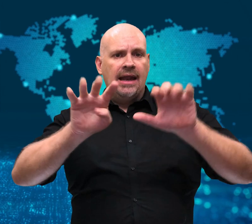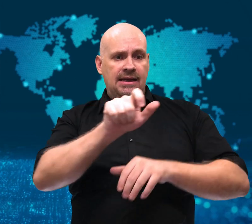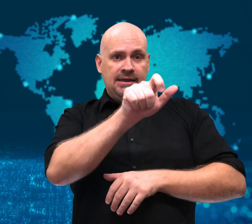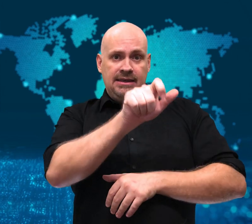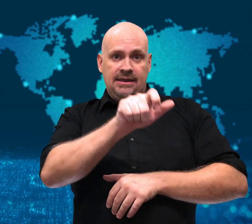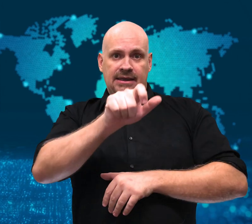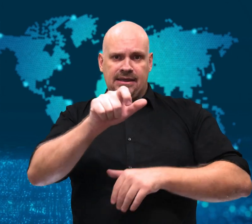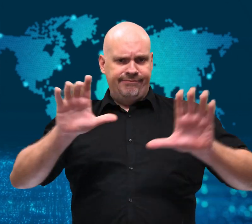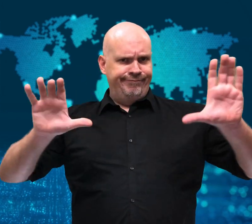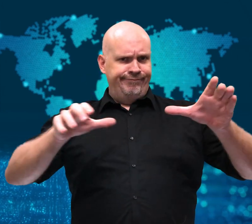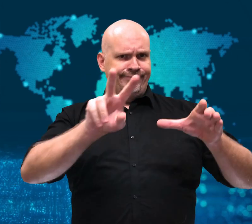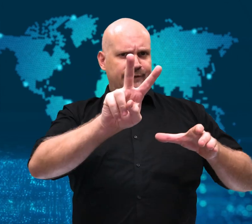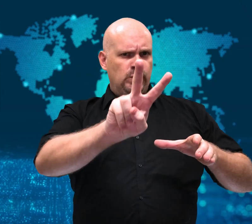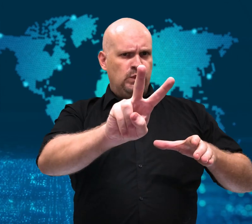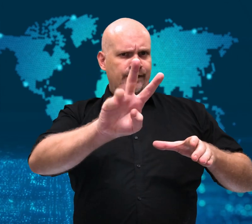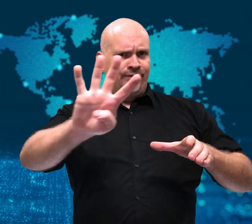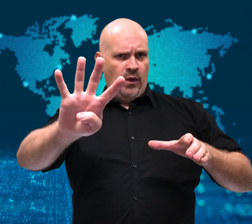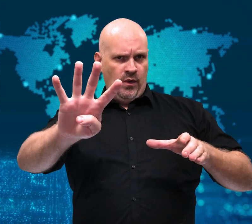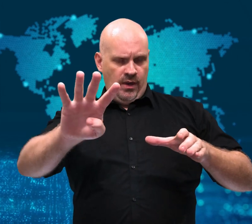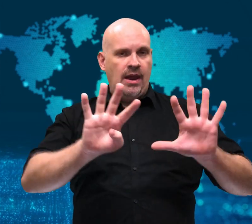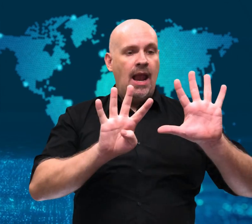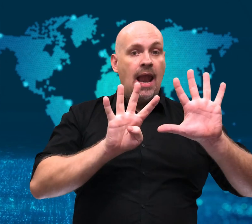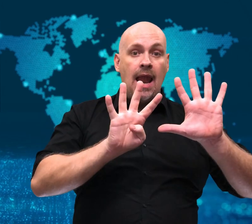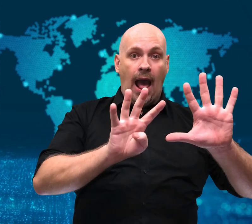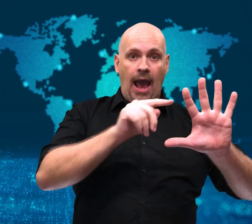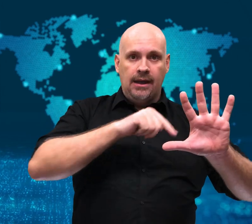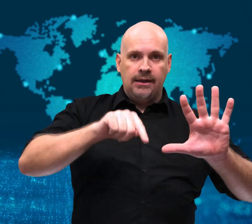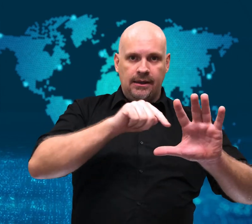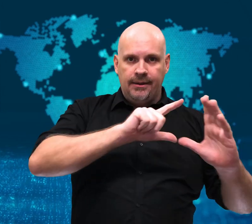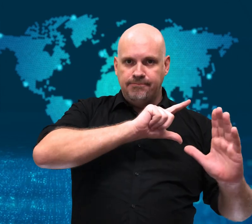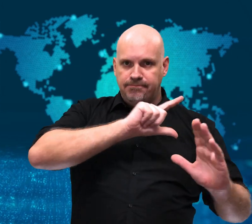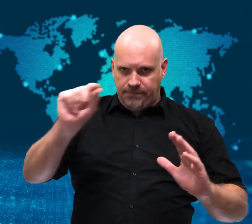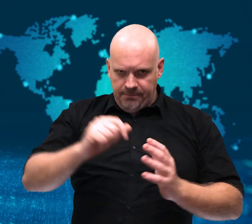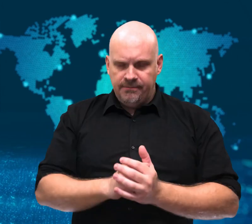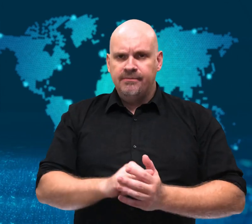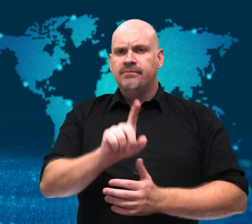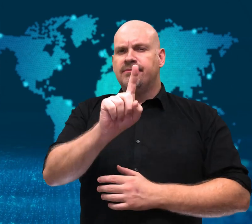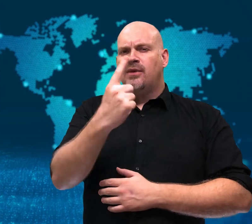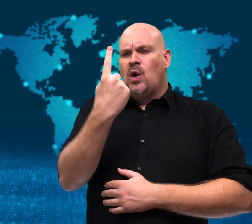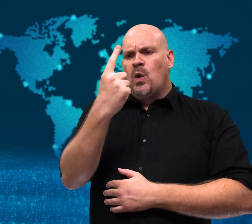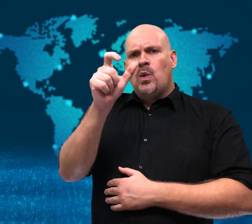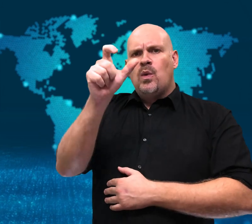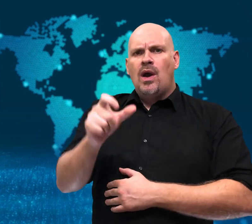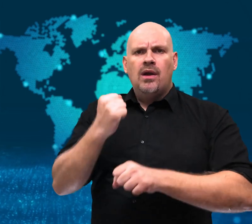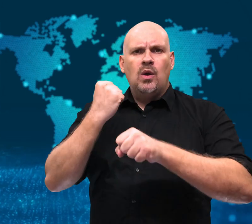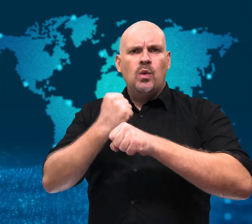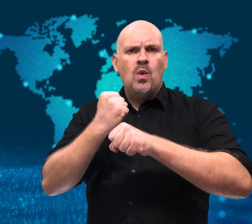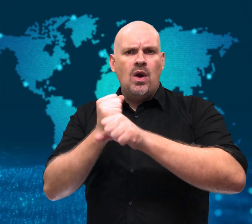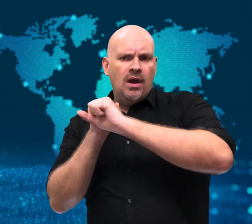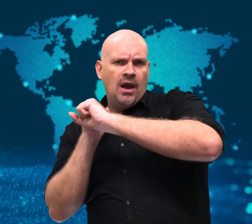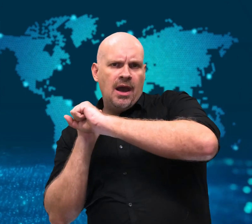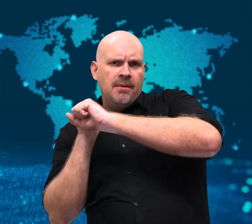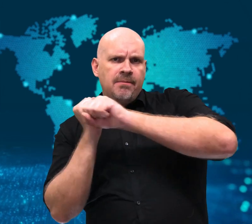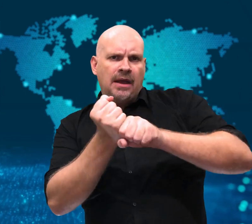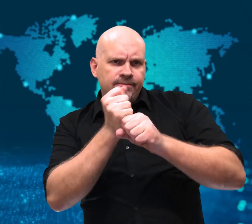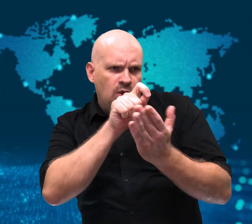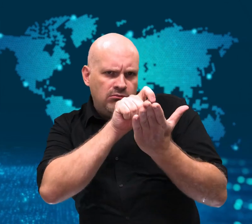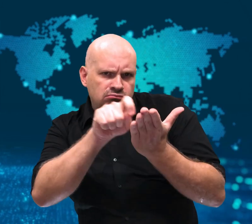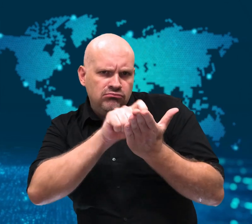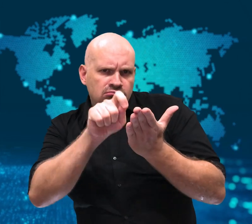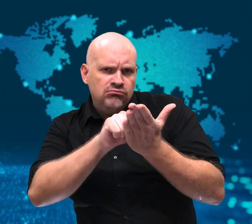twenty-four baseball players had abandoned their team,